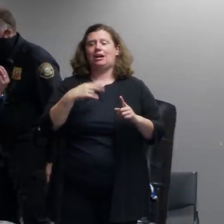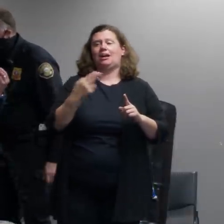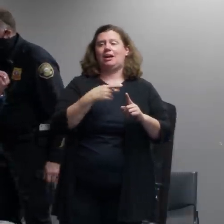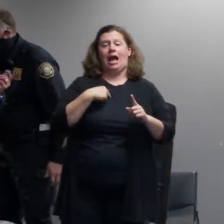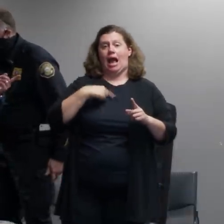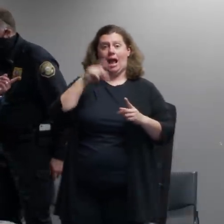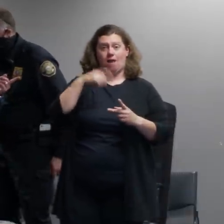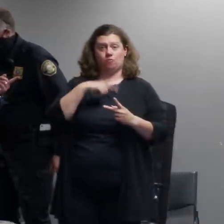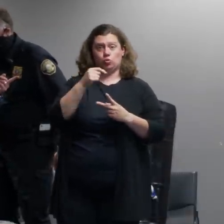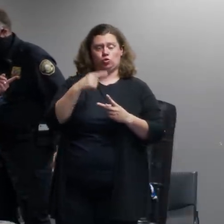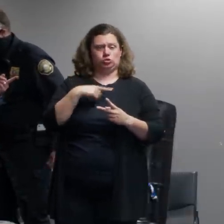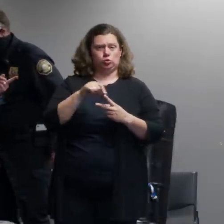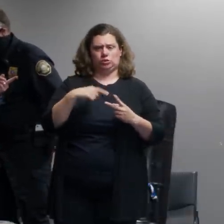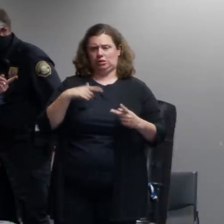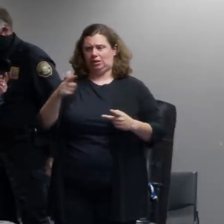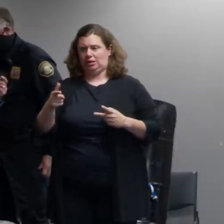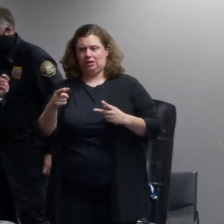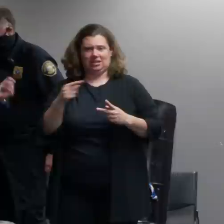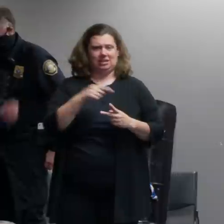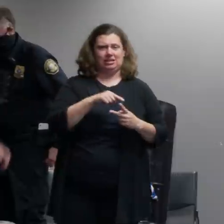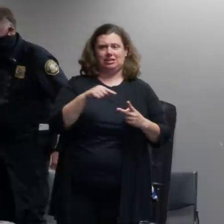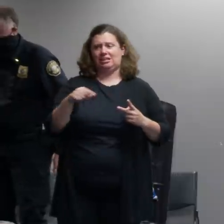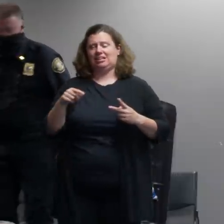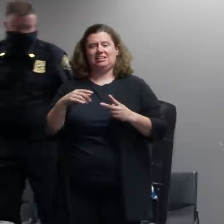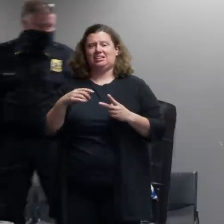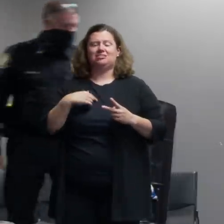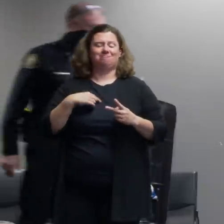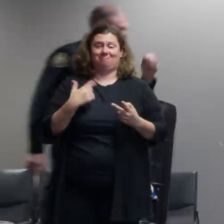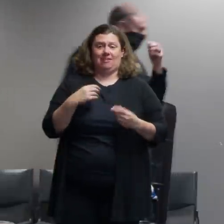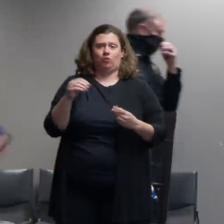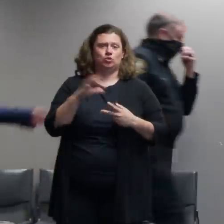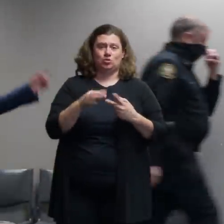choice at all in the first place